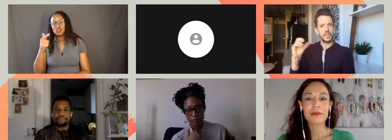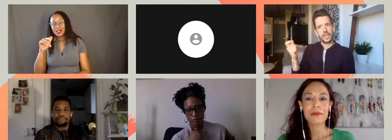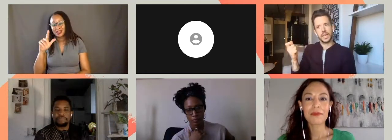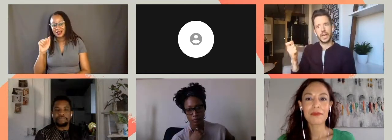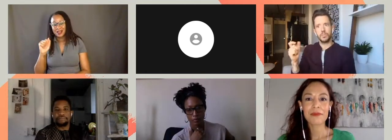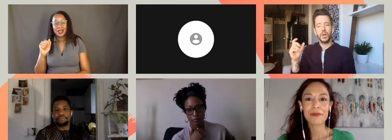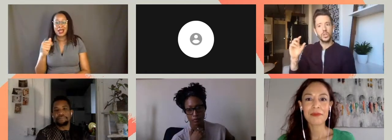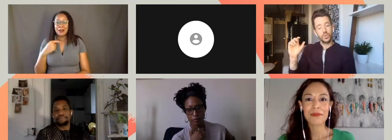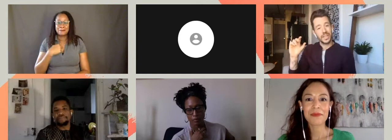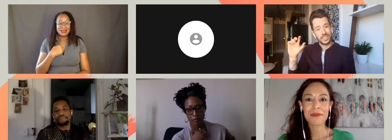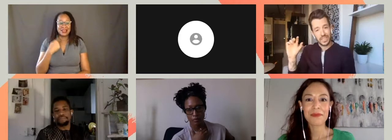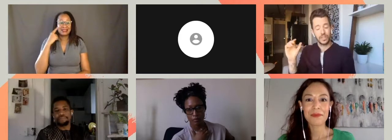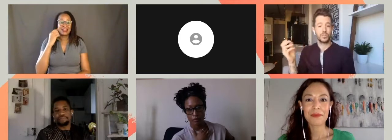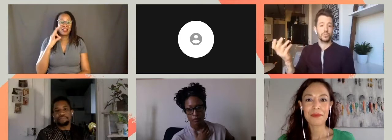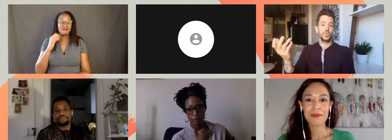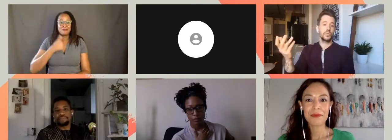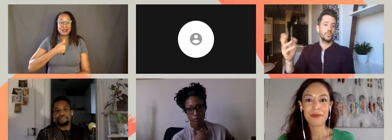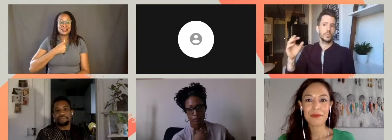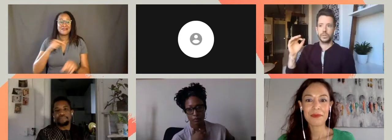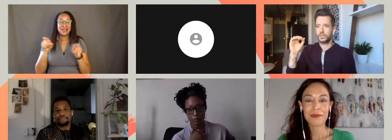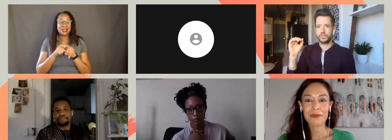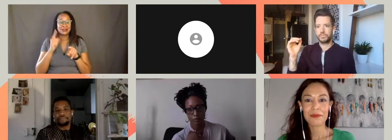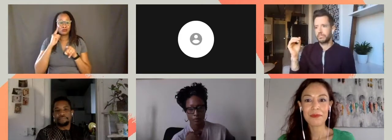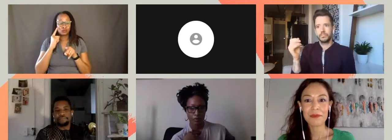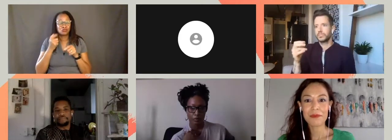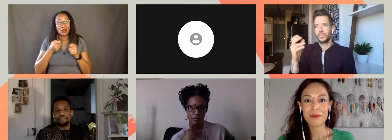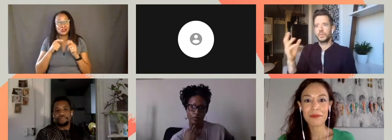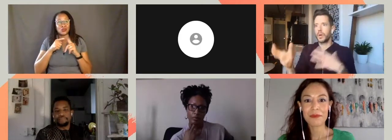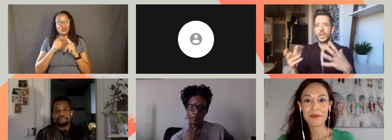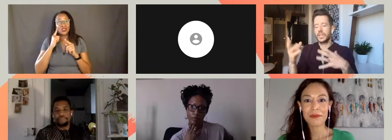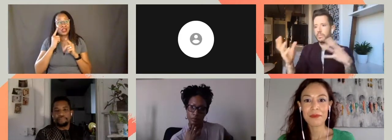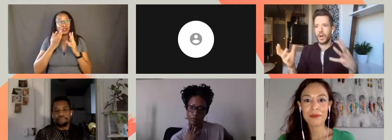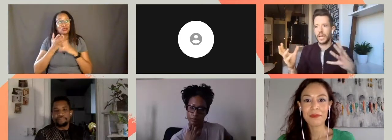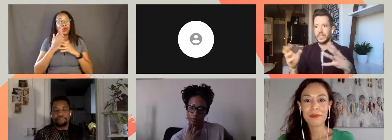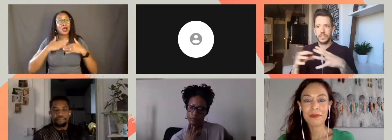as I am trying to think through the body and mind